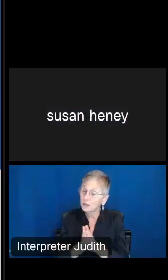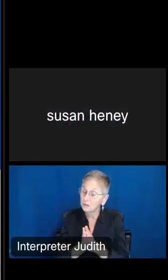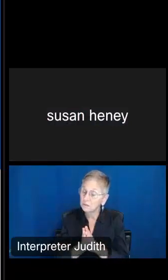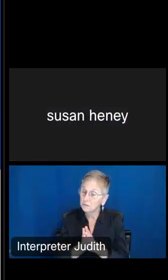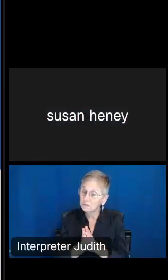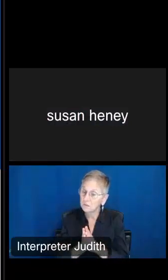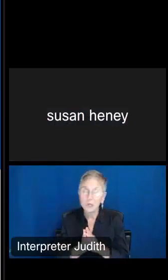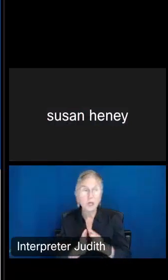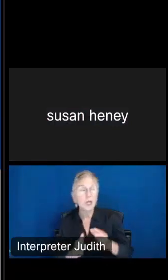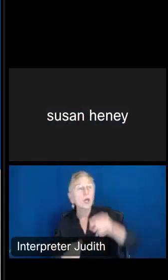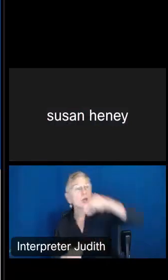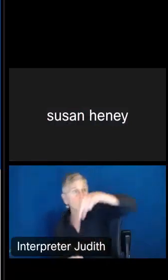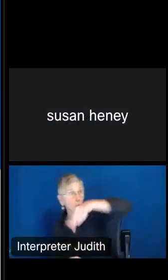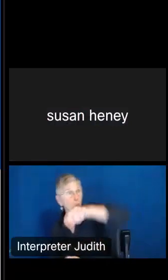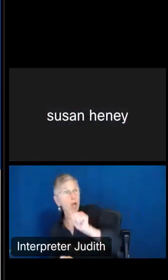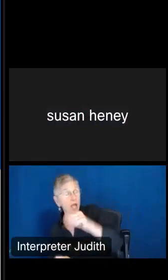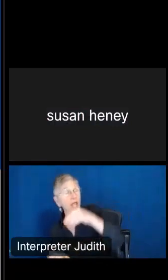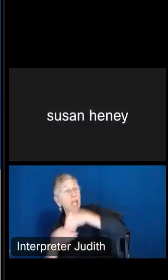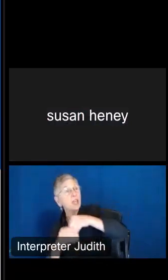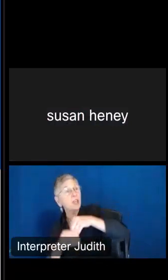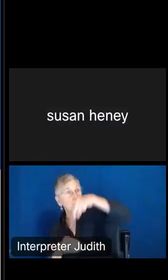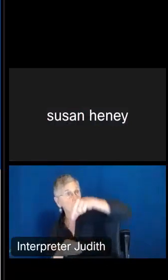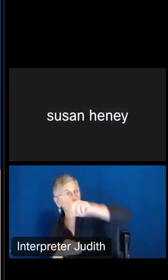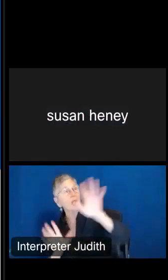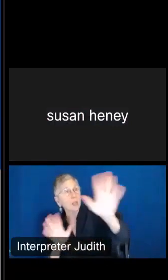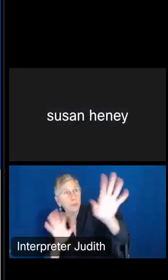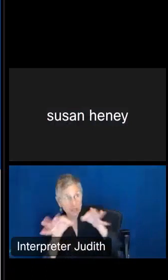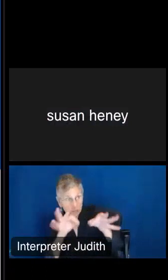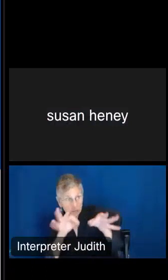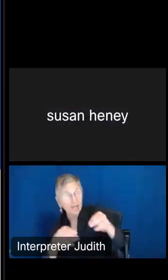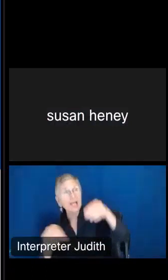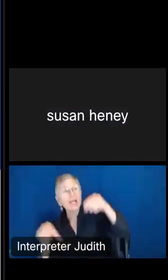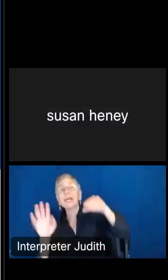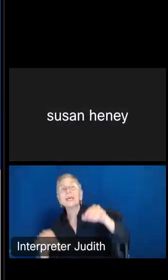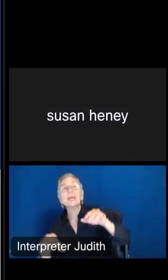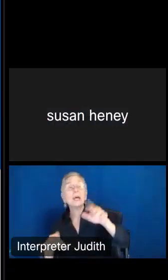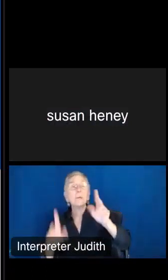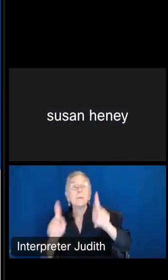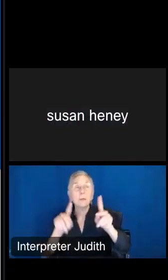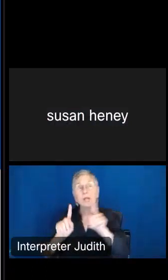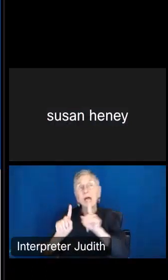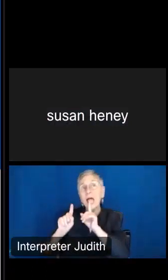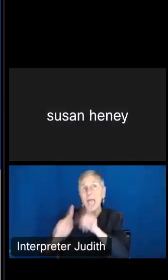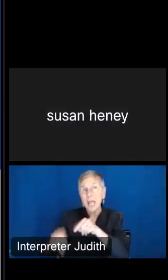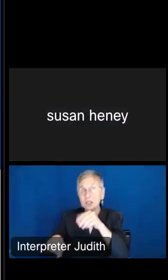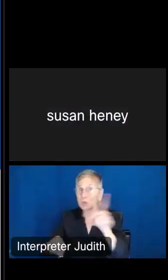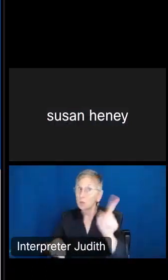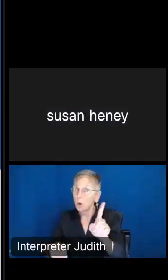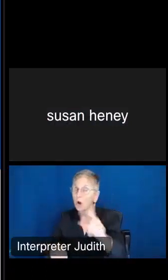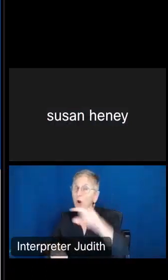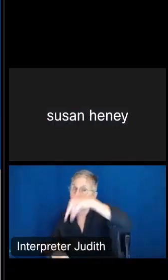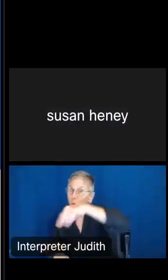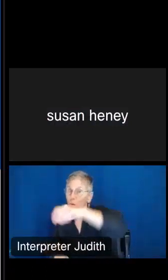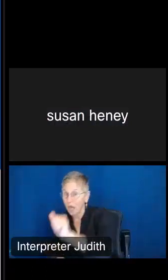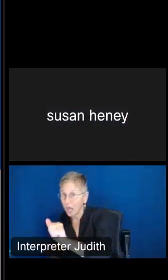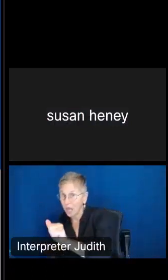Stacie Cochran-McNeal: In the Q&A. Yeah, let me just clarify. It is -- people should be putting their answers in the Q&A. We're using the word chat. Chat is where we're putting